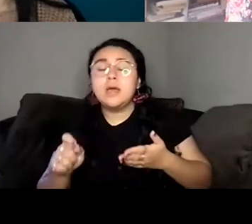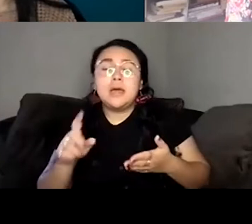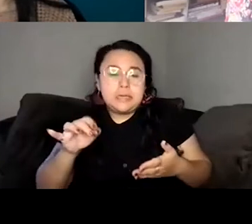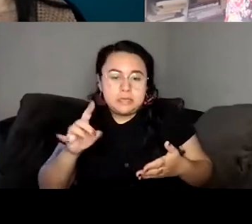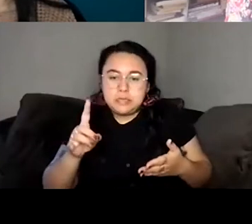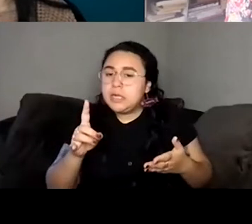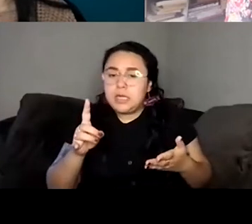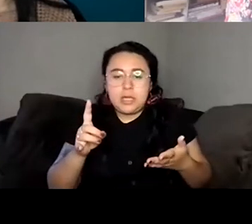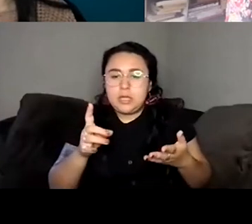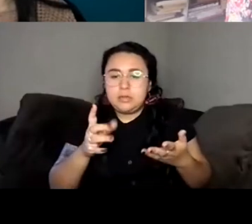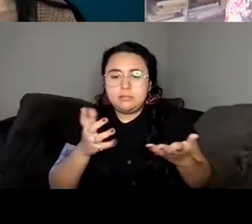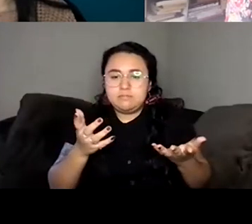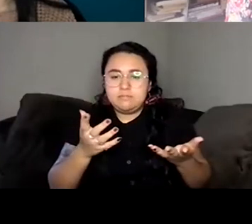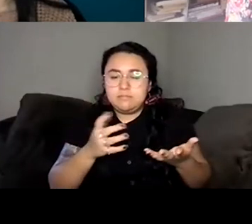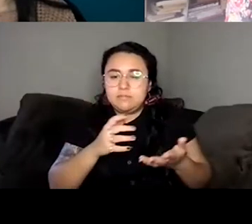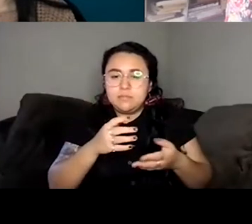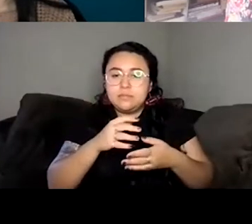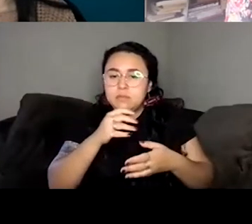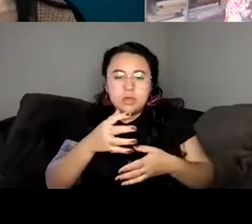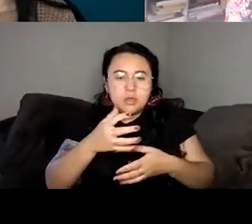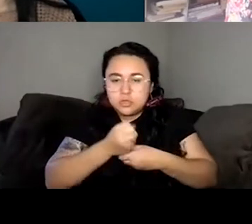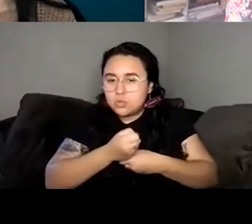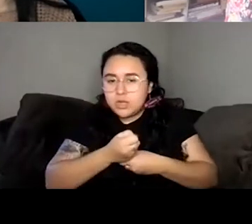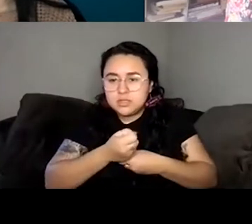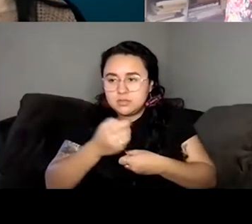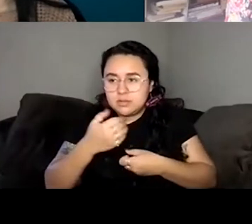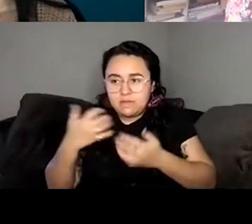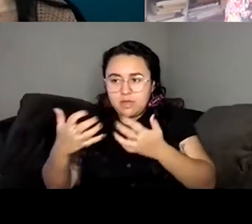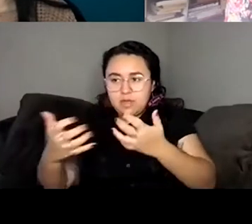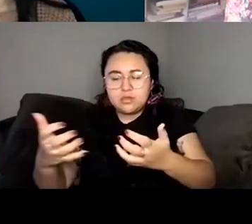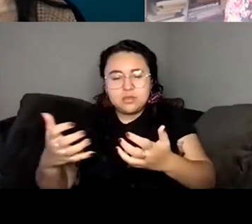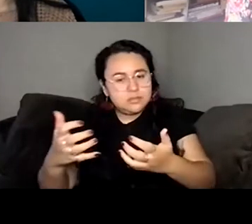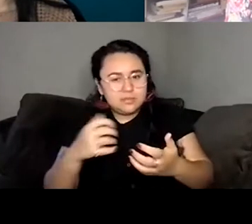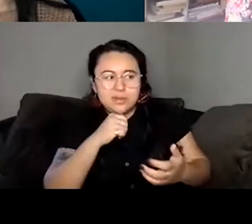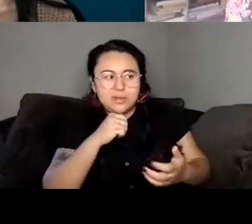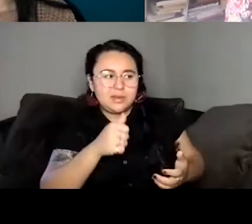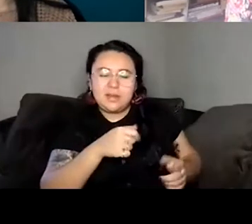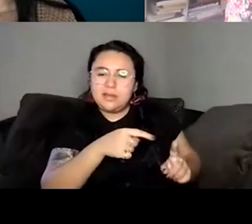out there, but I didn't lose faith in Willa, if that makes sense. I felt like she was a